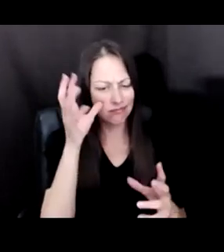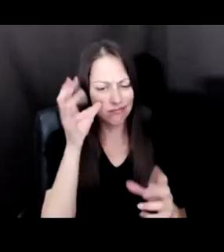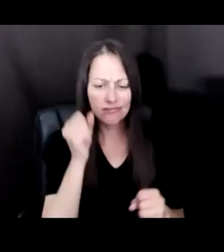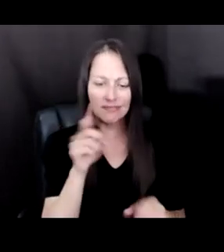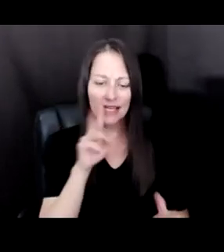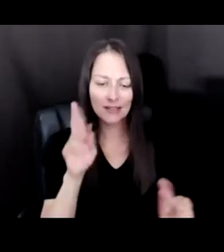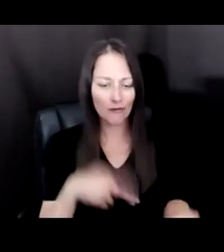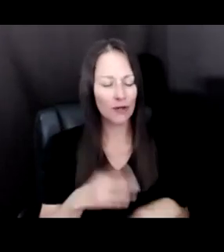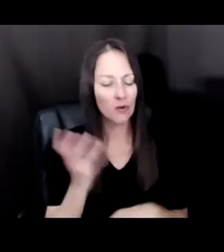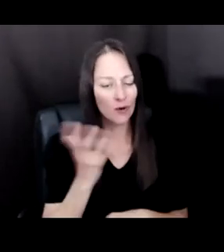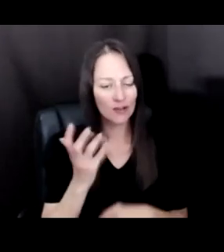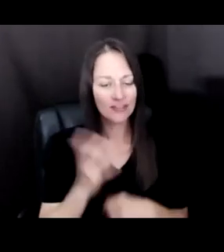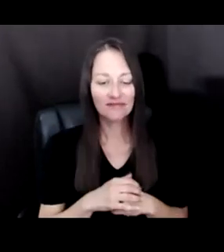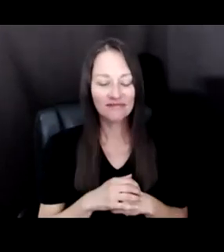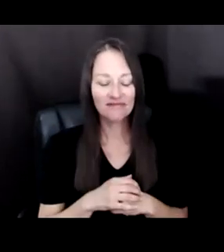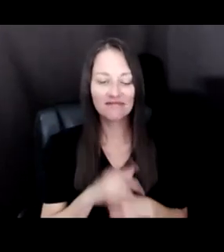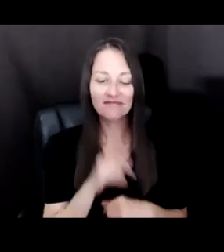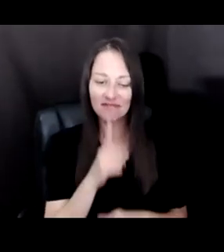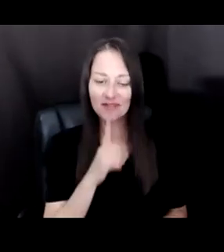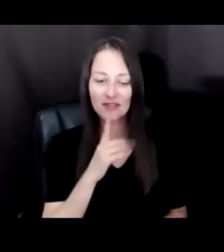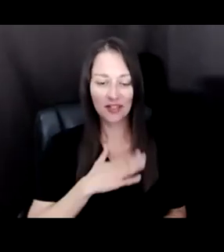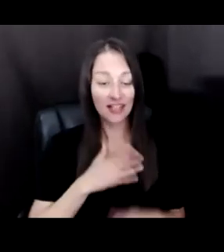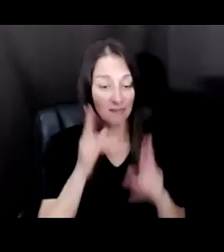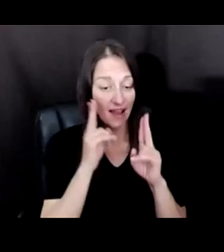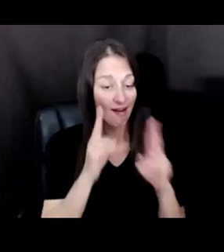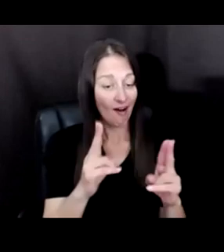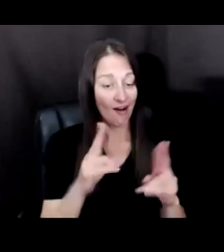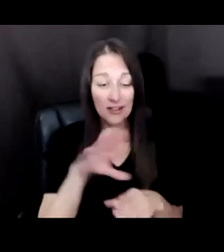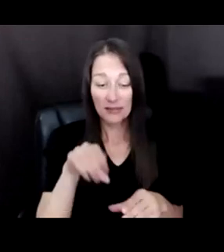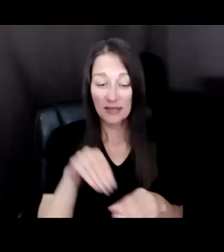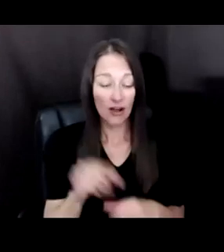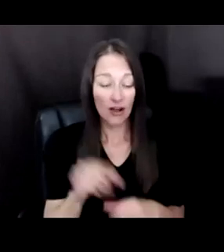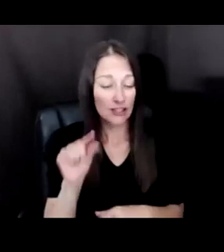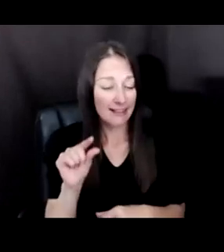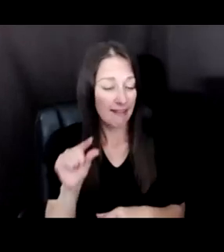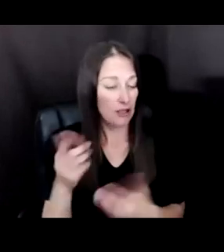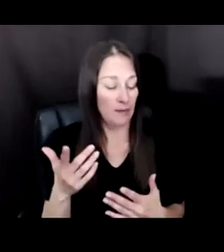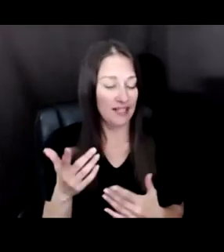IT'S A PRIVILEGE TO HAVE, YOU KNOW, PLAYED EVEN A TINY PART AS AN ADVISOR TO IT. AND I WANT TO SAY,